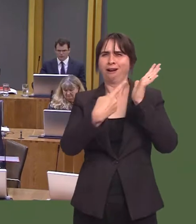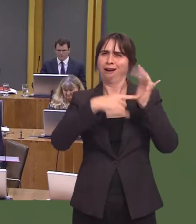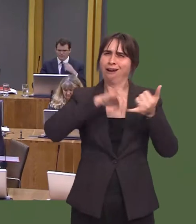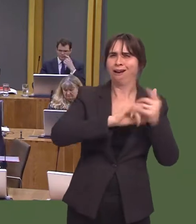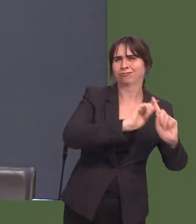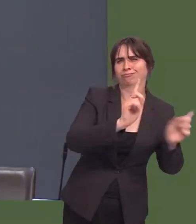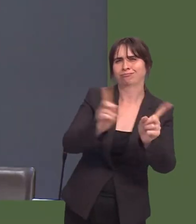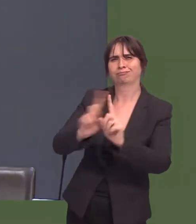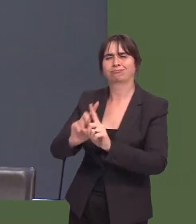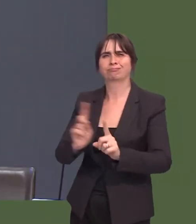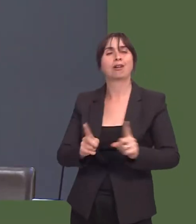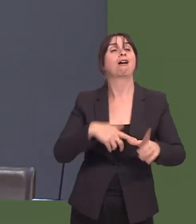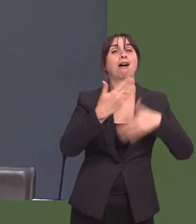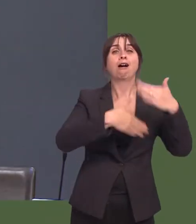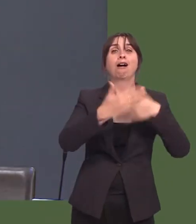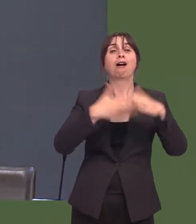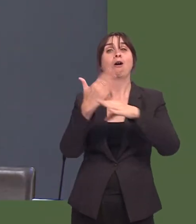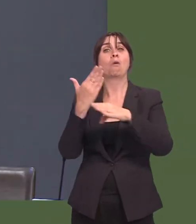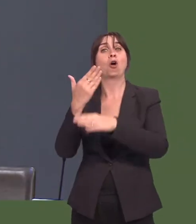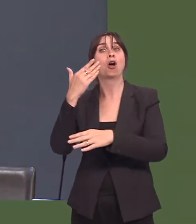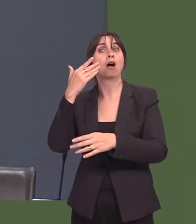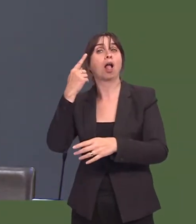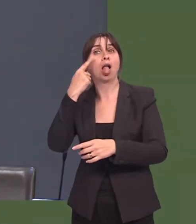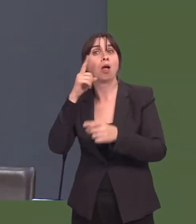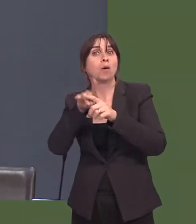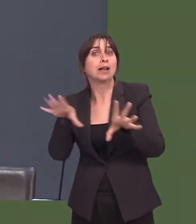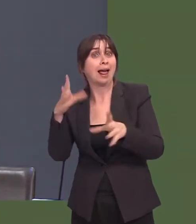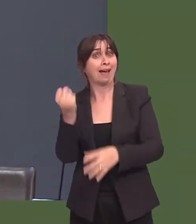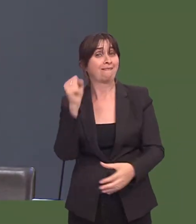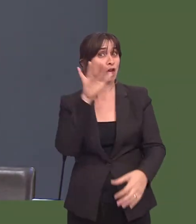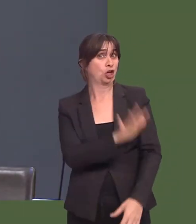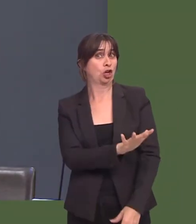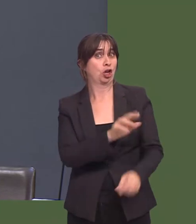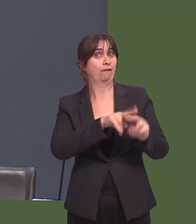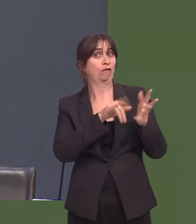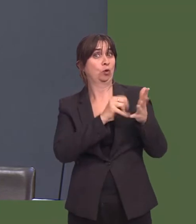Additionally, the Fusion programme in 2017 includes the priorities of employment and skills.